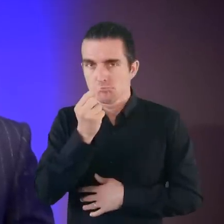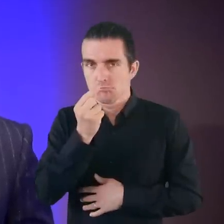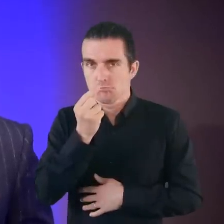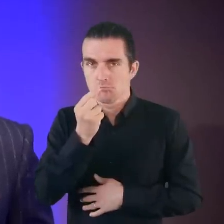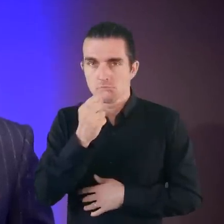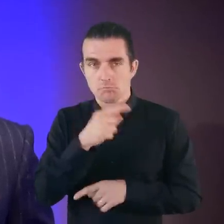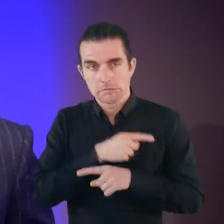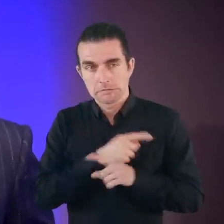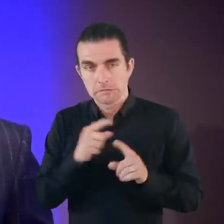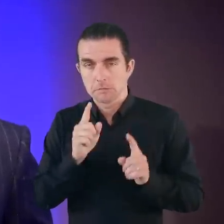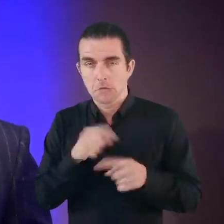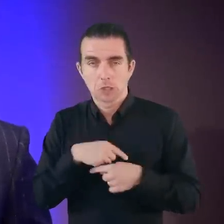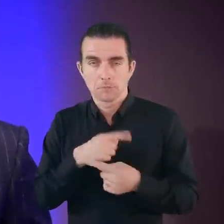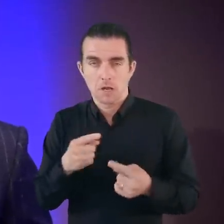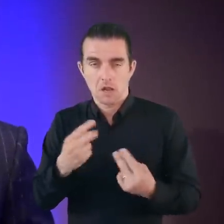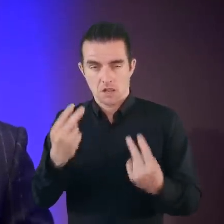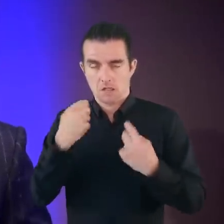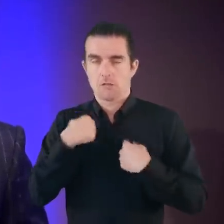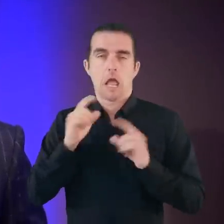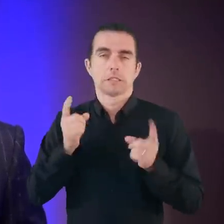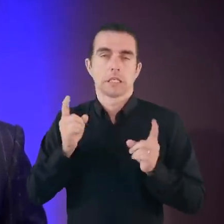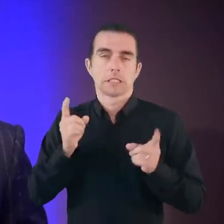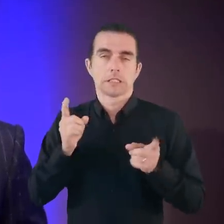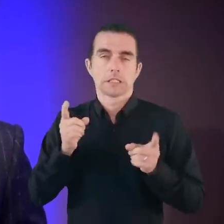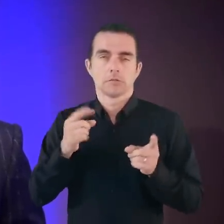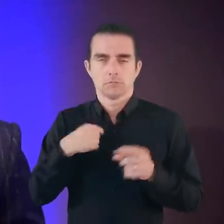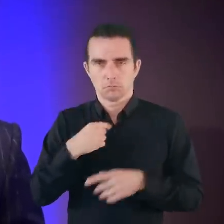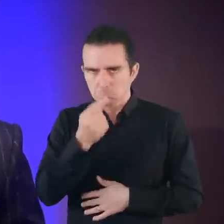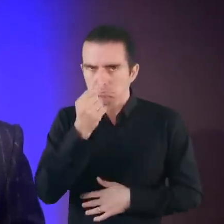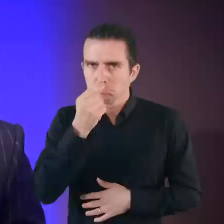I could convert the most unfavorable odds into my favor.